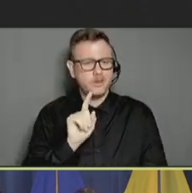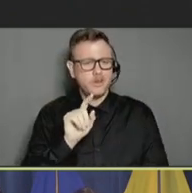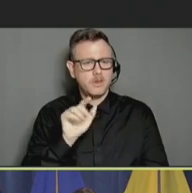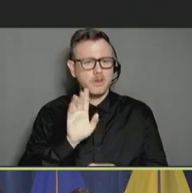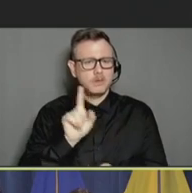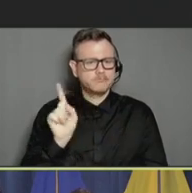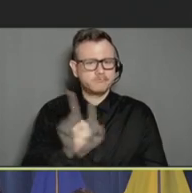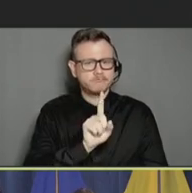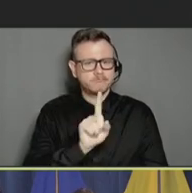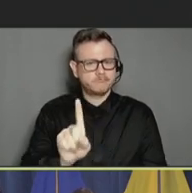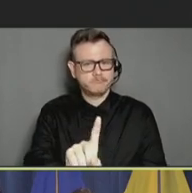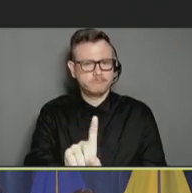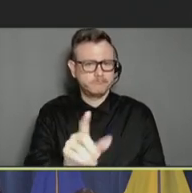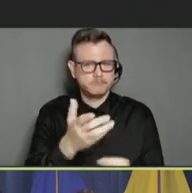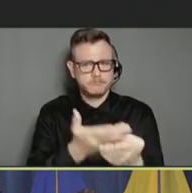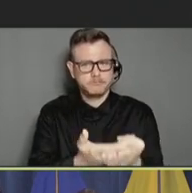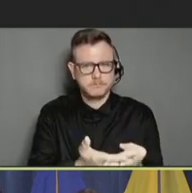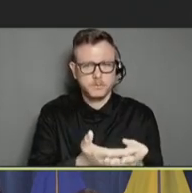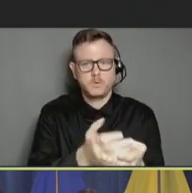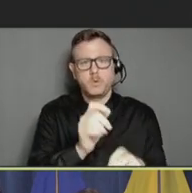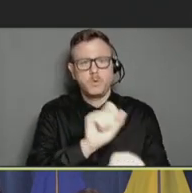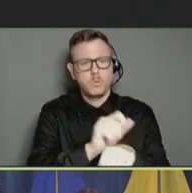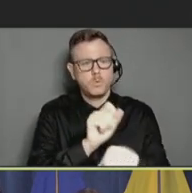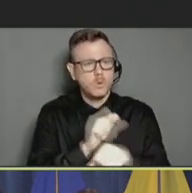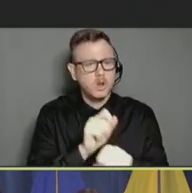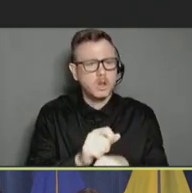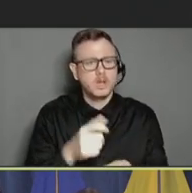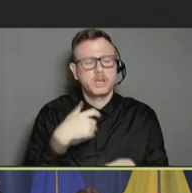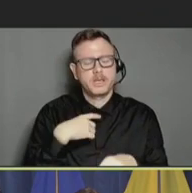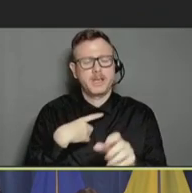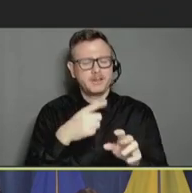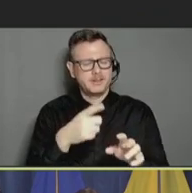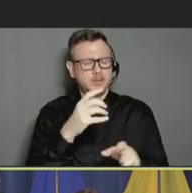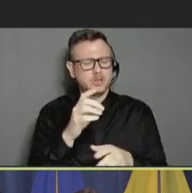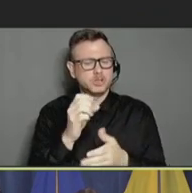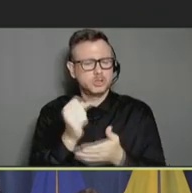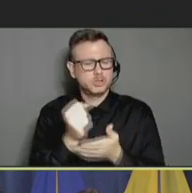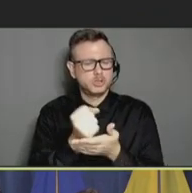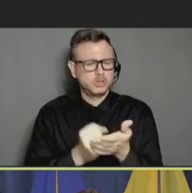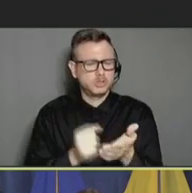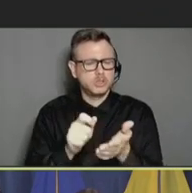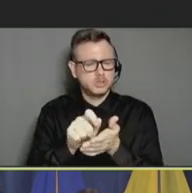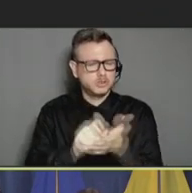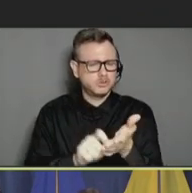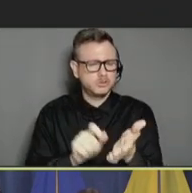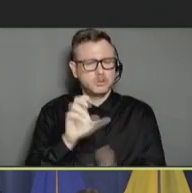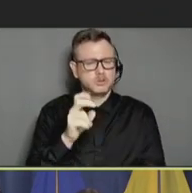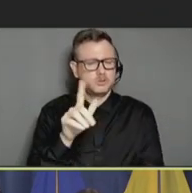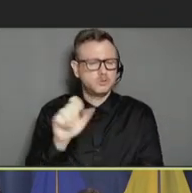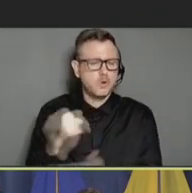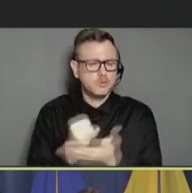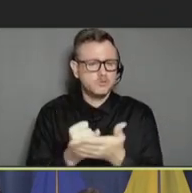communicating using chalk drawings. And these iconic kiosks that dot the University of Michigan's